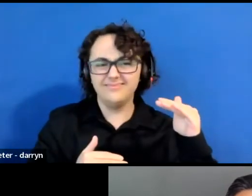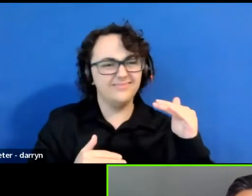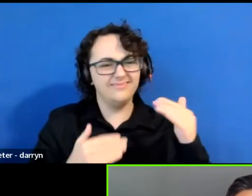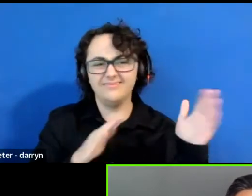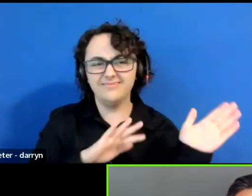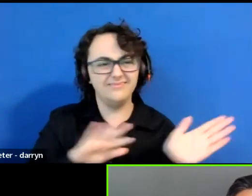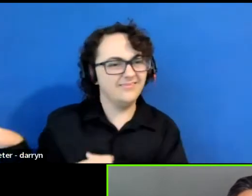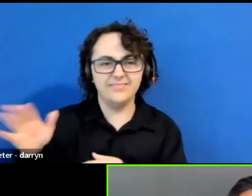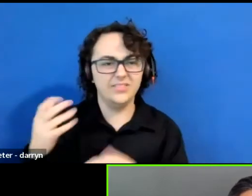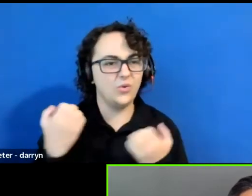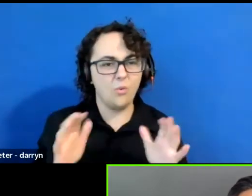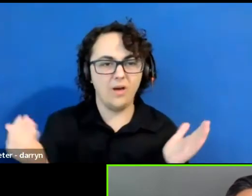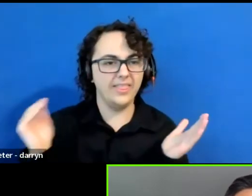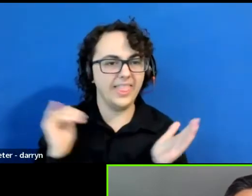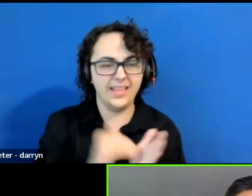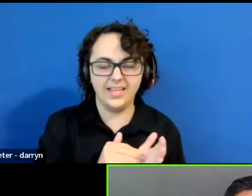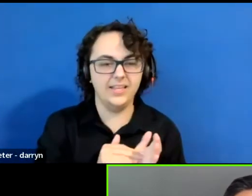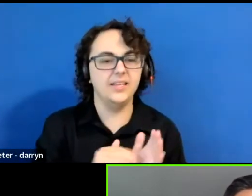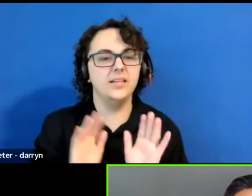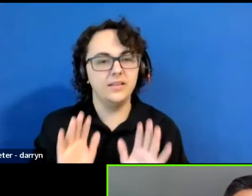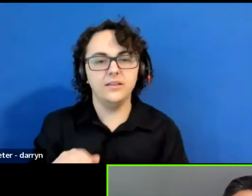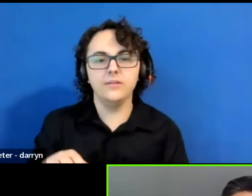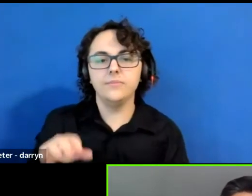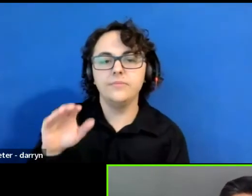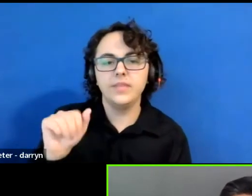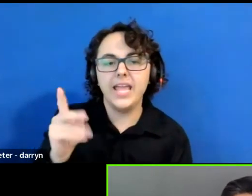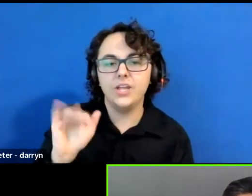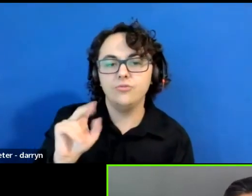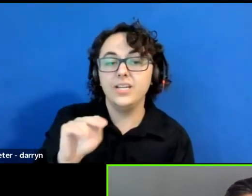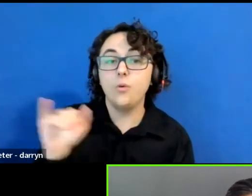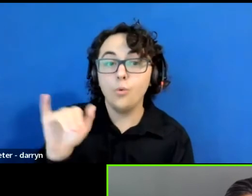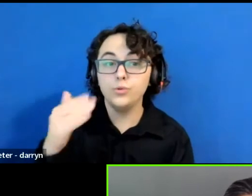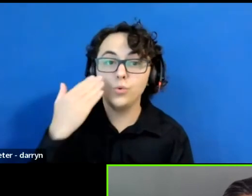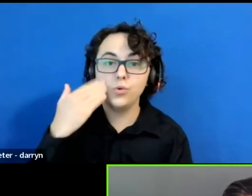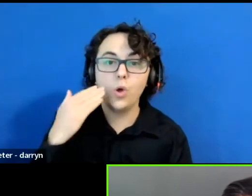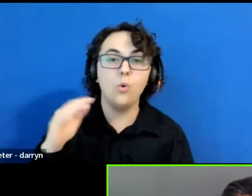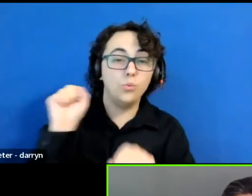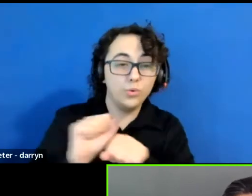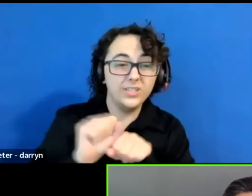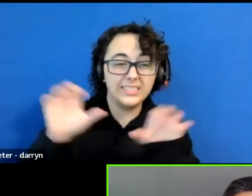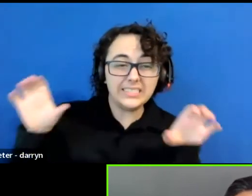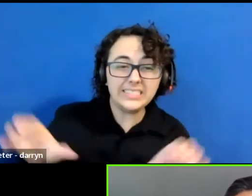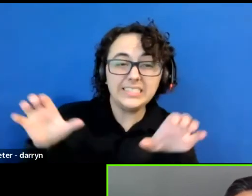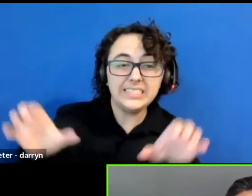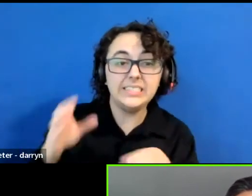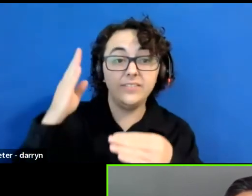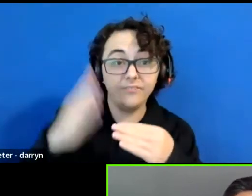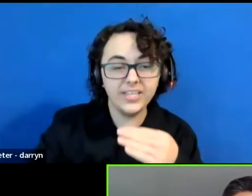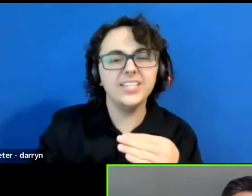And we also know that all hard work needs to be followed by rest and reflection. That's why we've rescheduled our theater